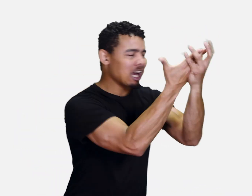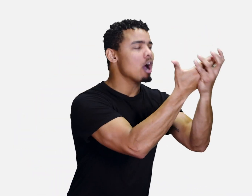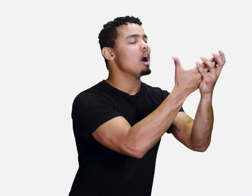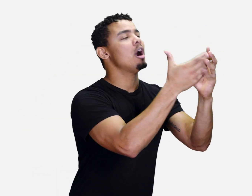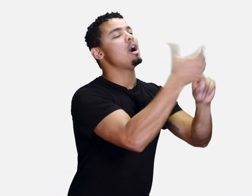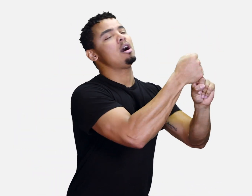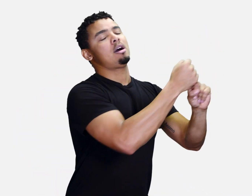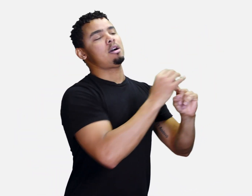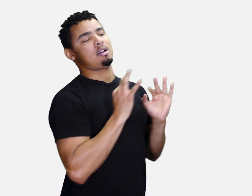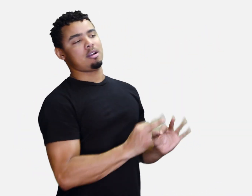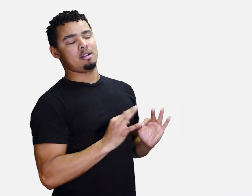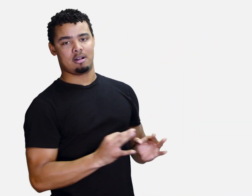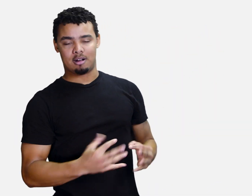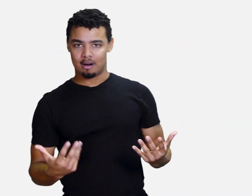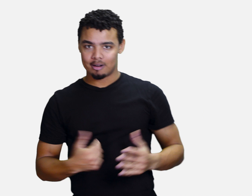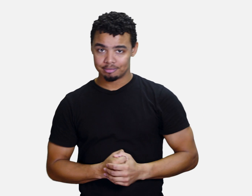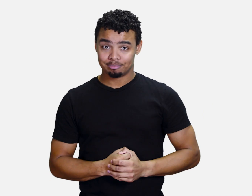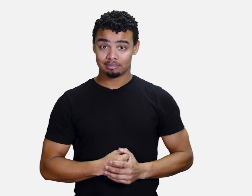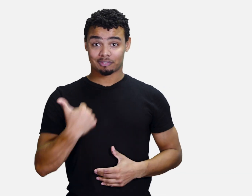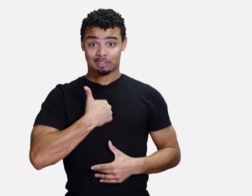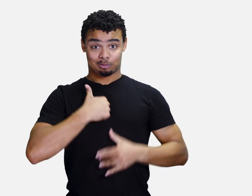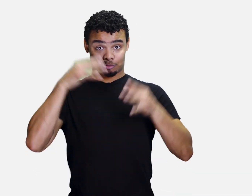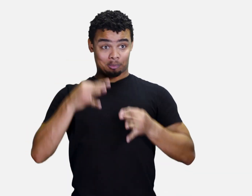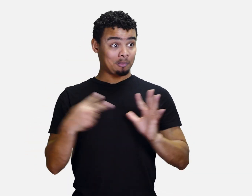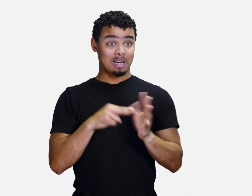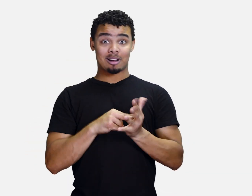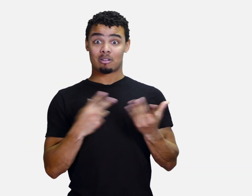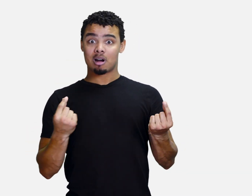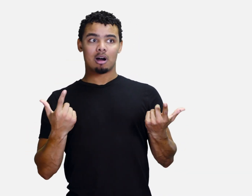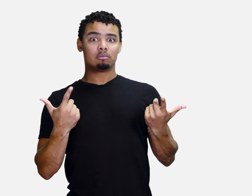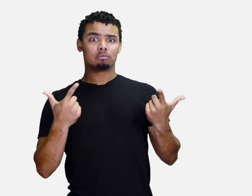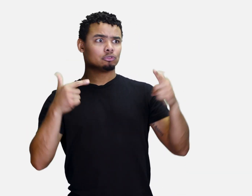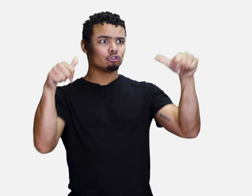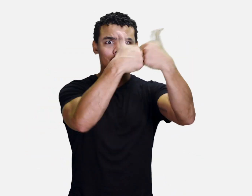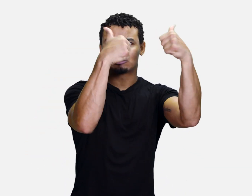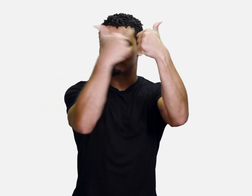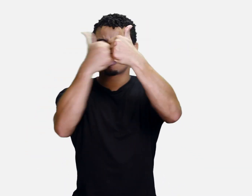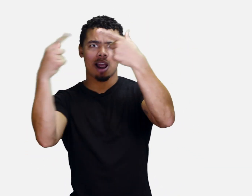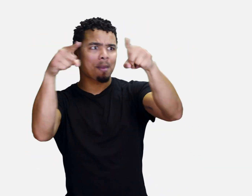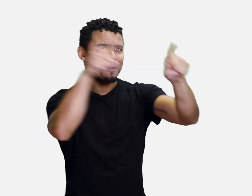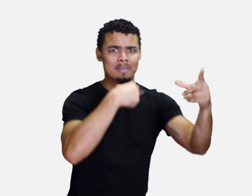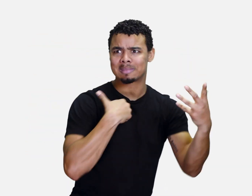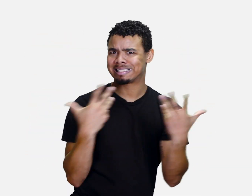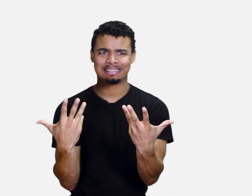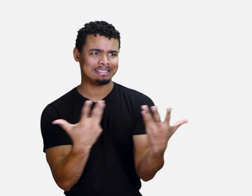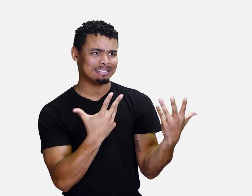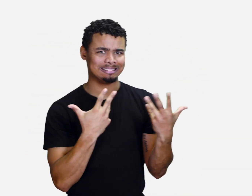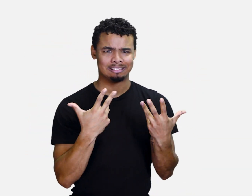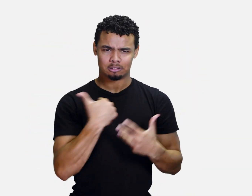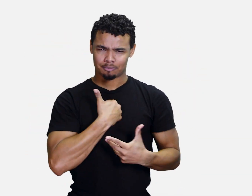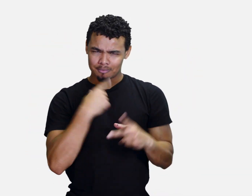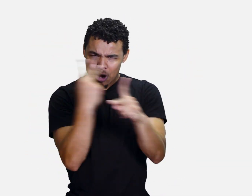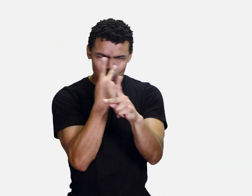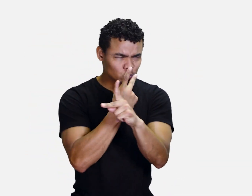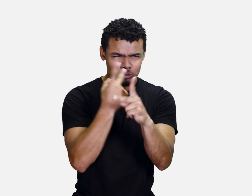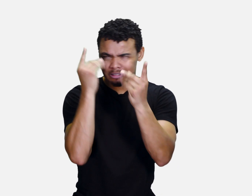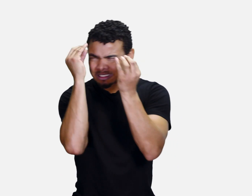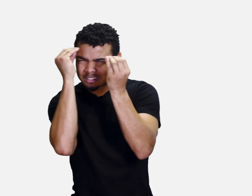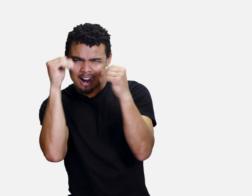to achieve the goals that we've set for ourselves. Being self-determined also means we look for solutions to overcome obstacles